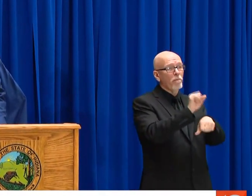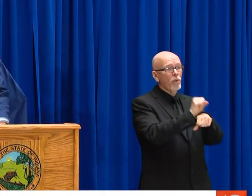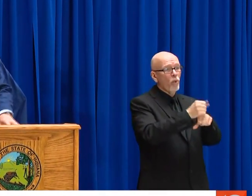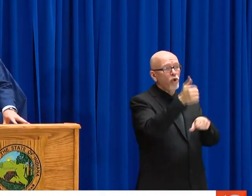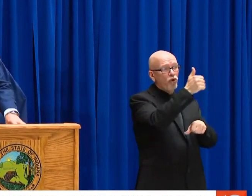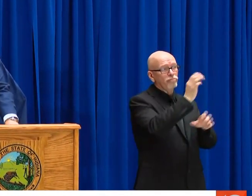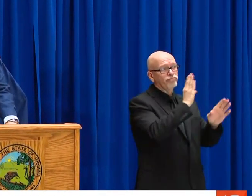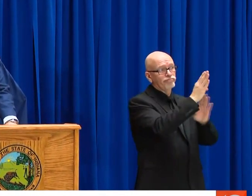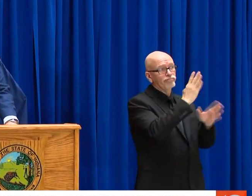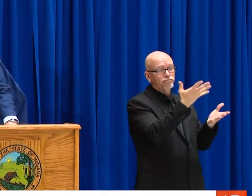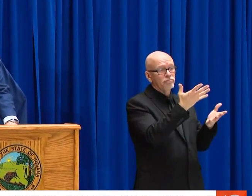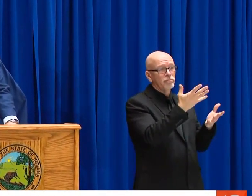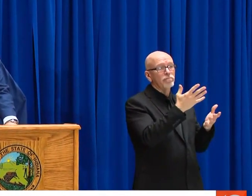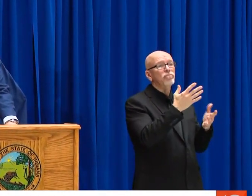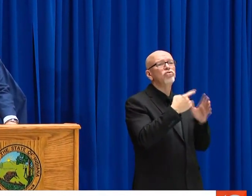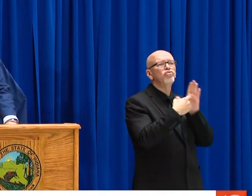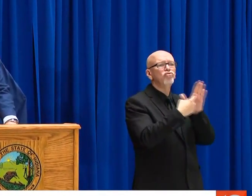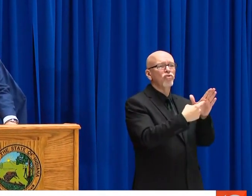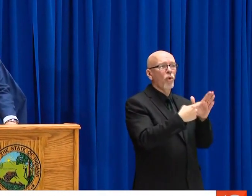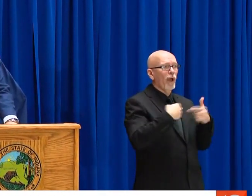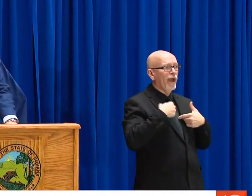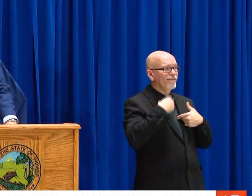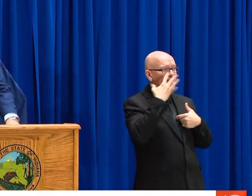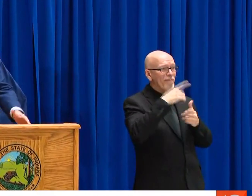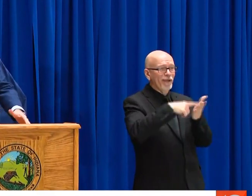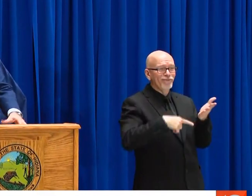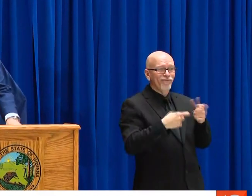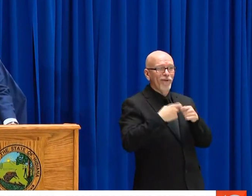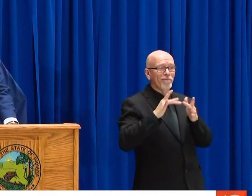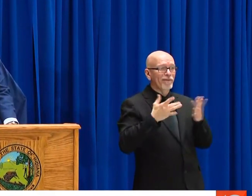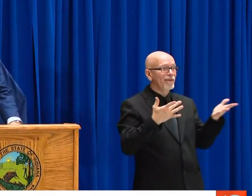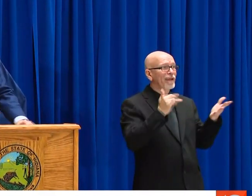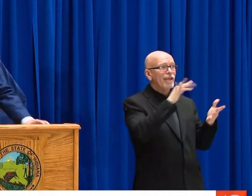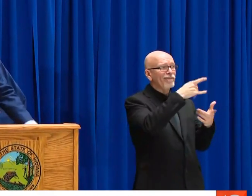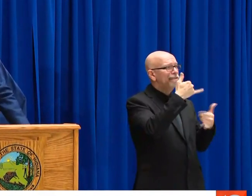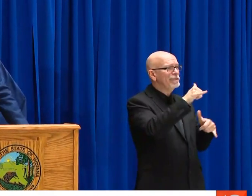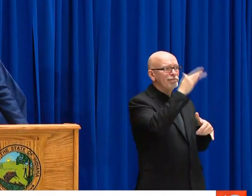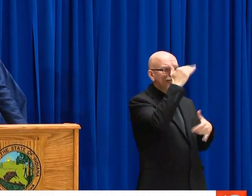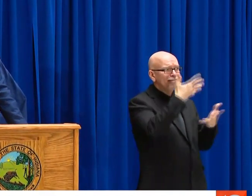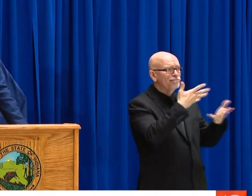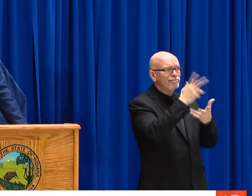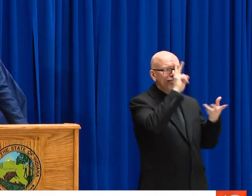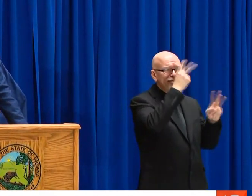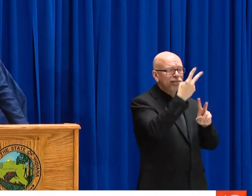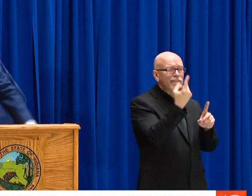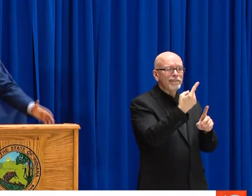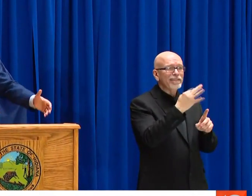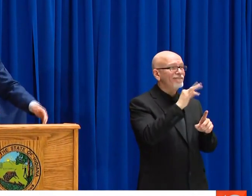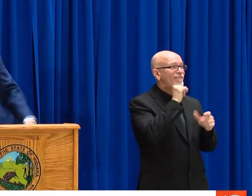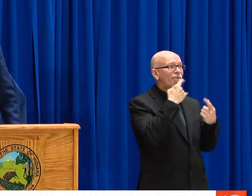CALMLY, AS QUICKLY AS WE CAN. AND SO FIRST GO TO YOUR EMPLOYER, DISCUSS IT WITH YOUR